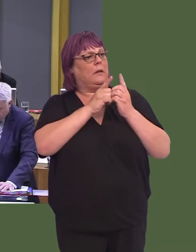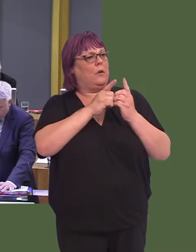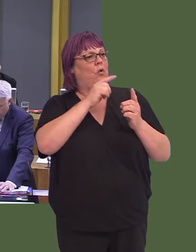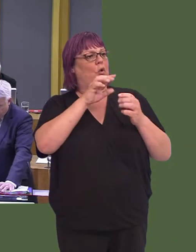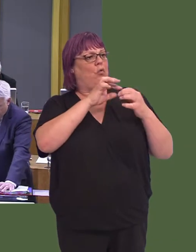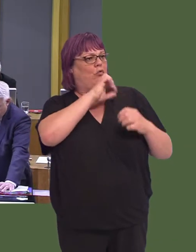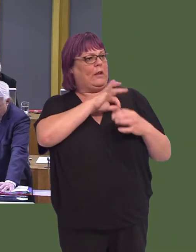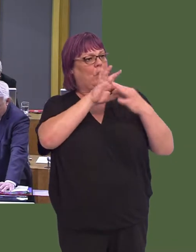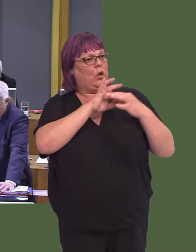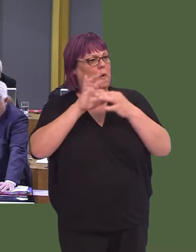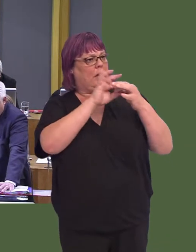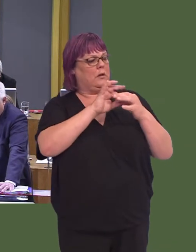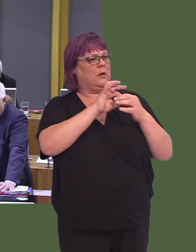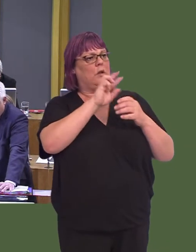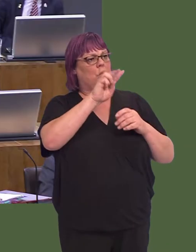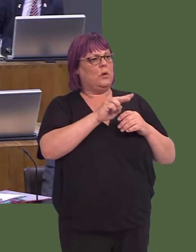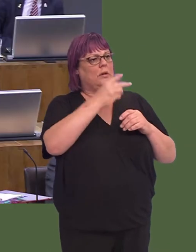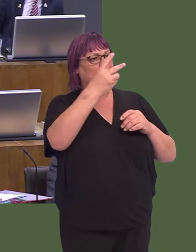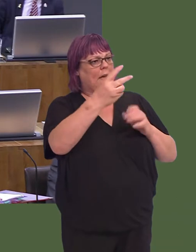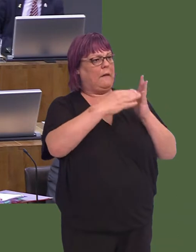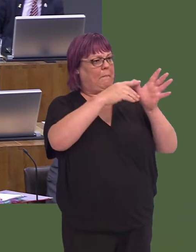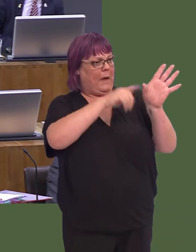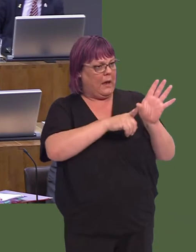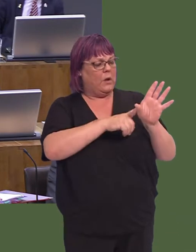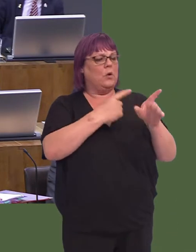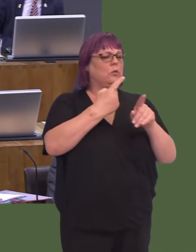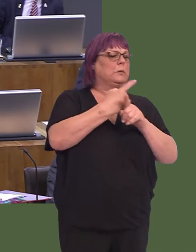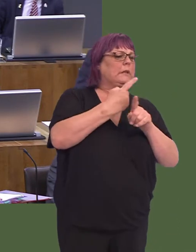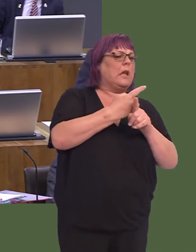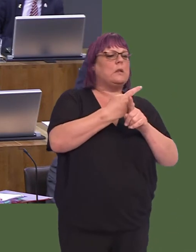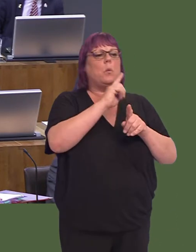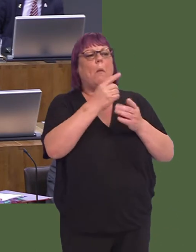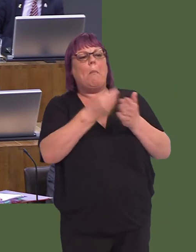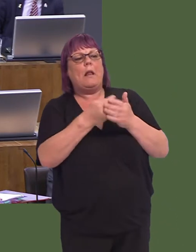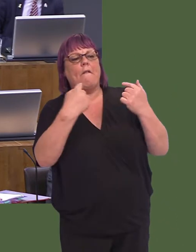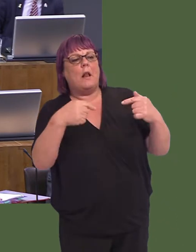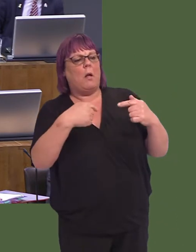on 21 May to discuss the financial transactions capital support that's being made available for this and the next financial year.